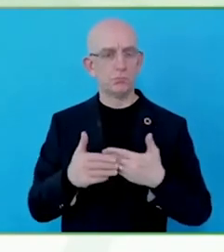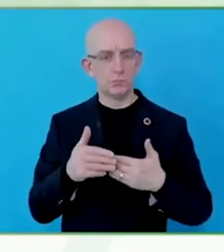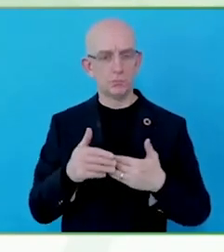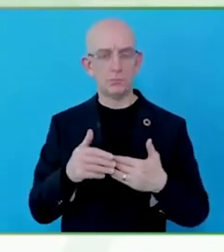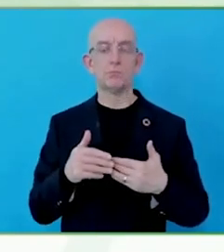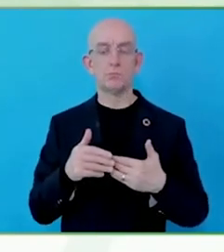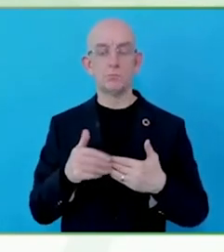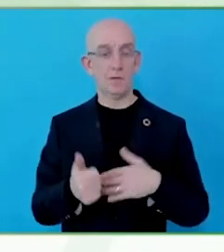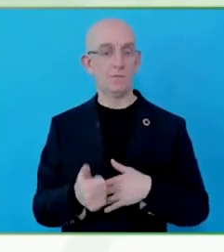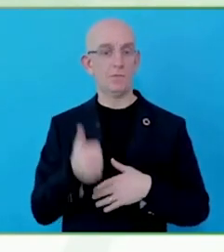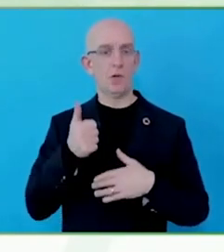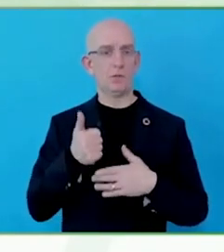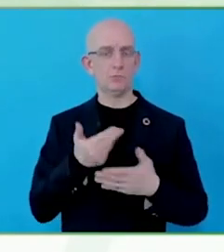Why is this important?